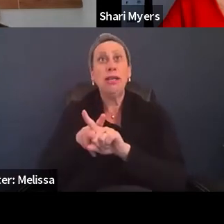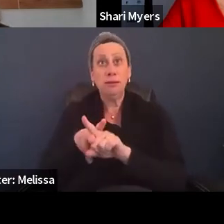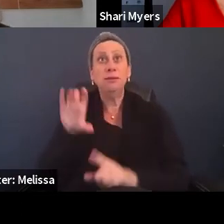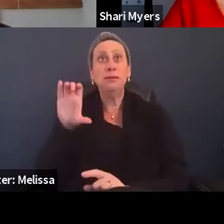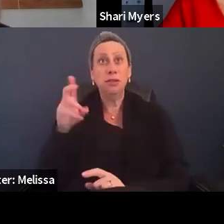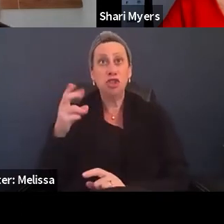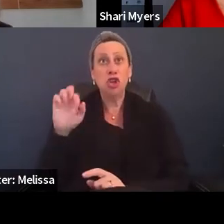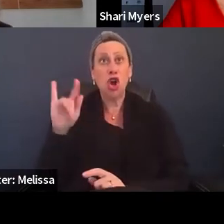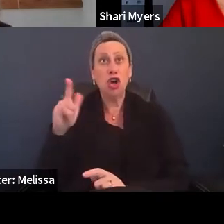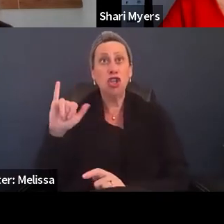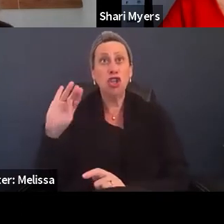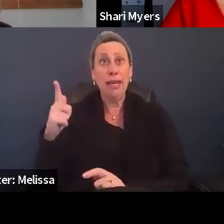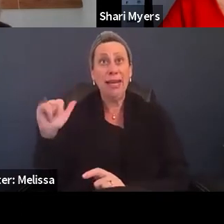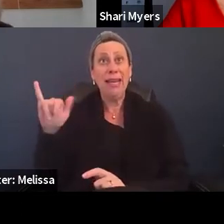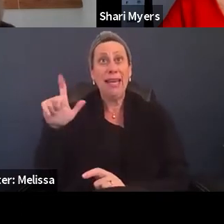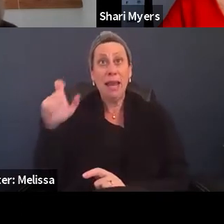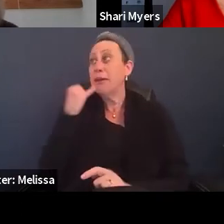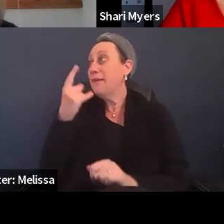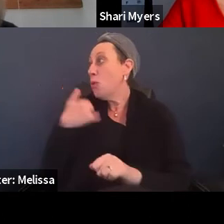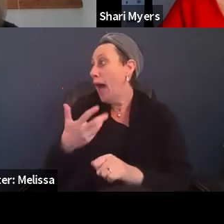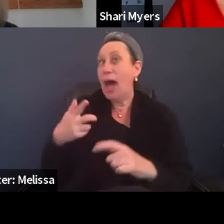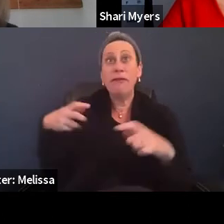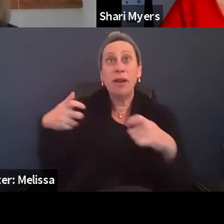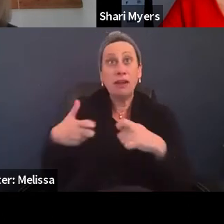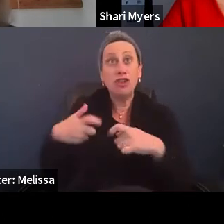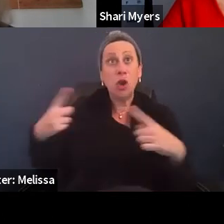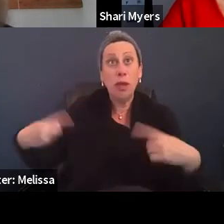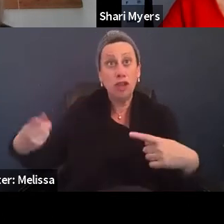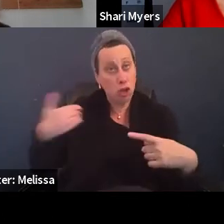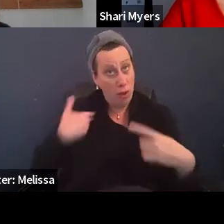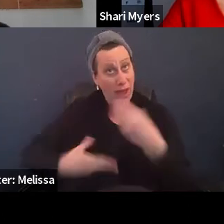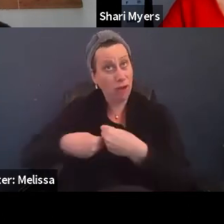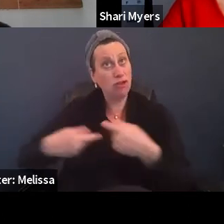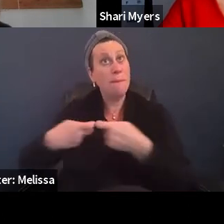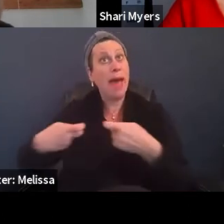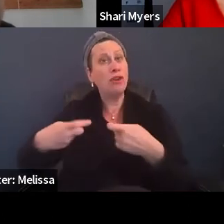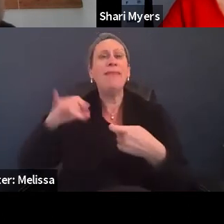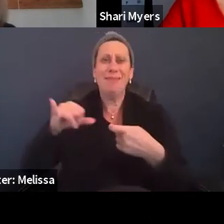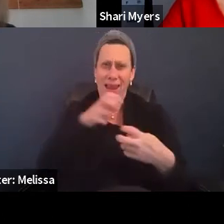If you have an electric wheelchair, do you have an extra battery? I know that that's difficult and cumbersome,